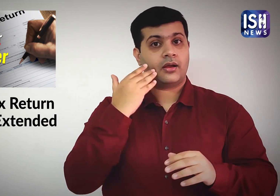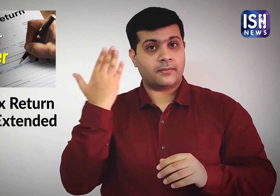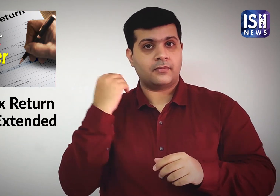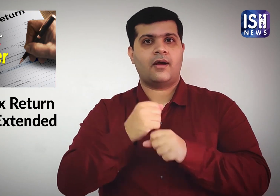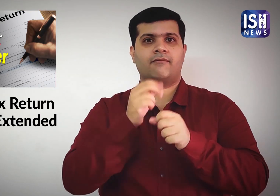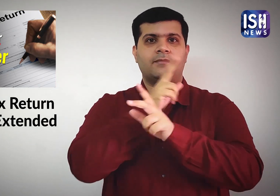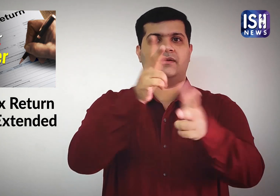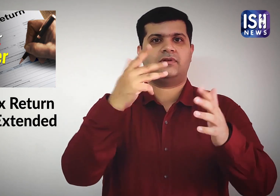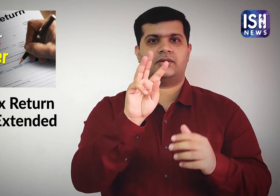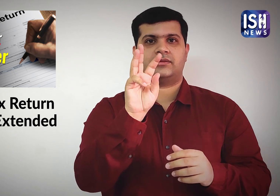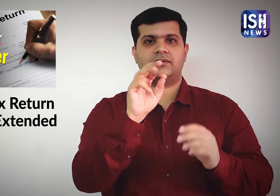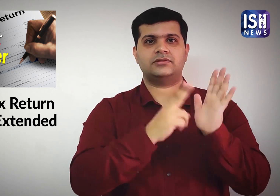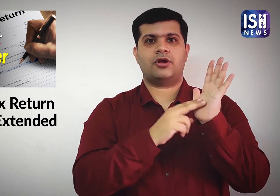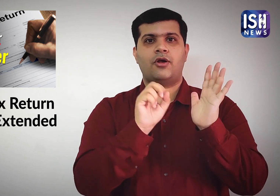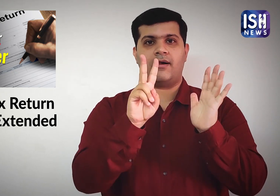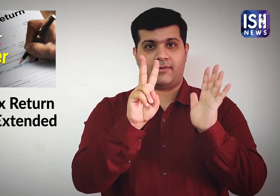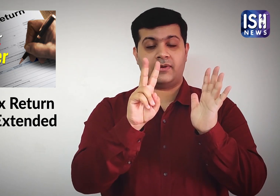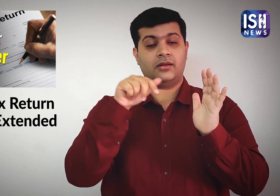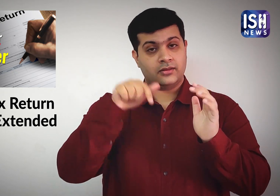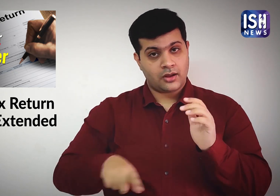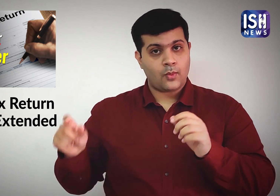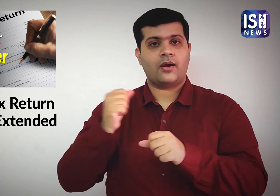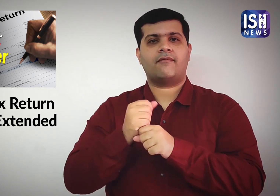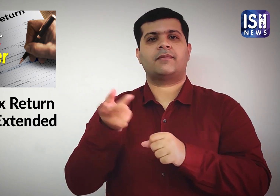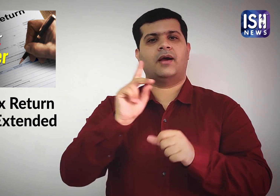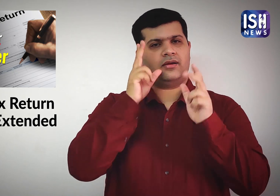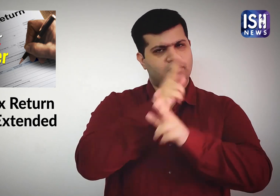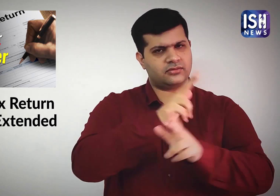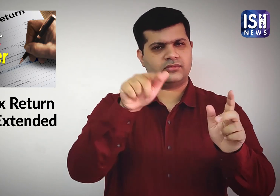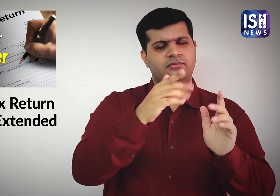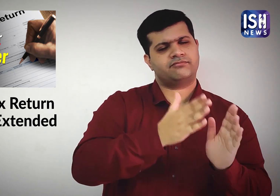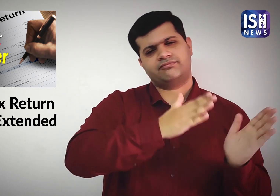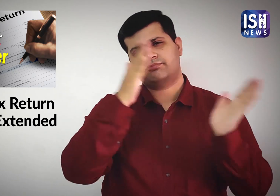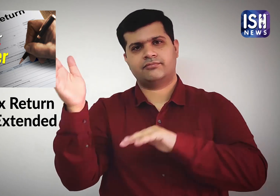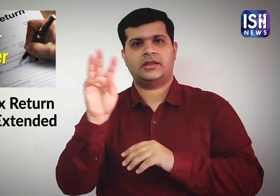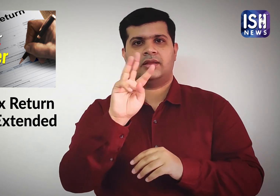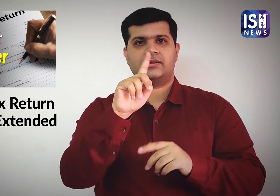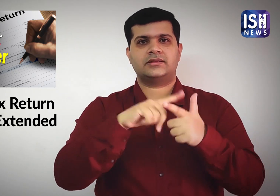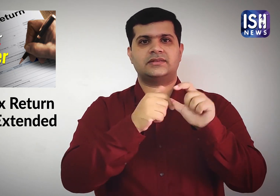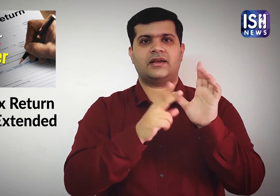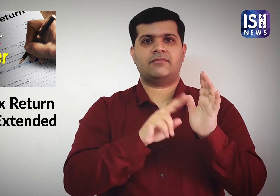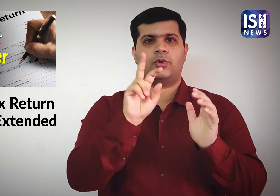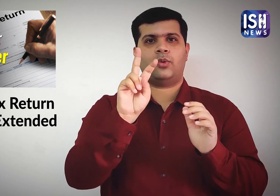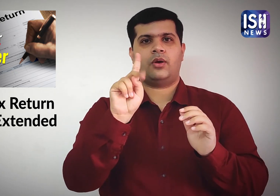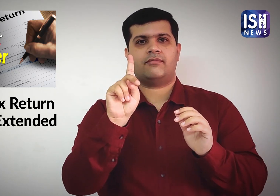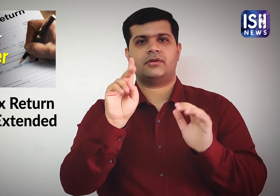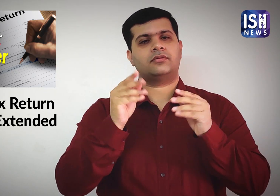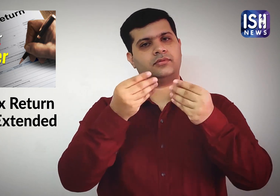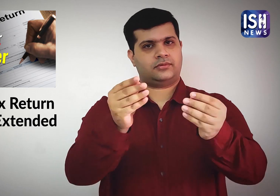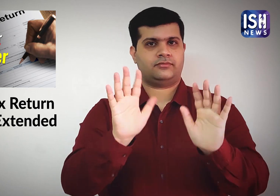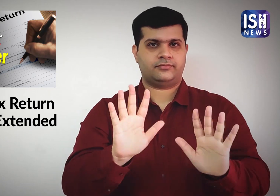has also been extended from November 30, 2020, to January 31 2021.